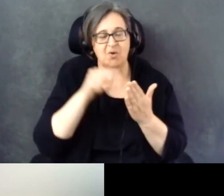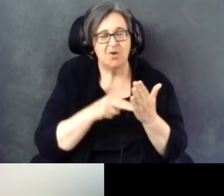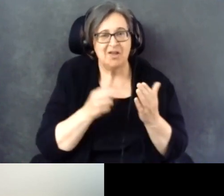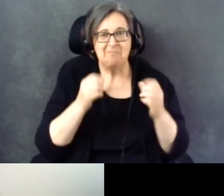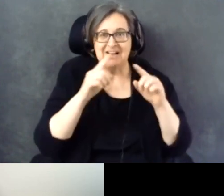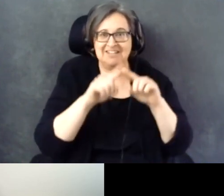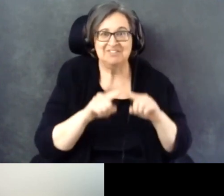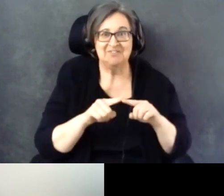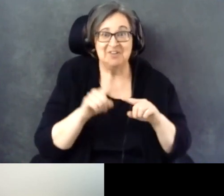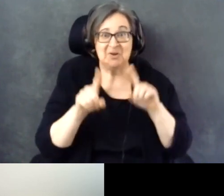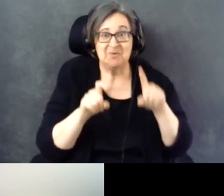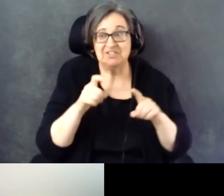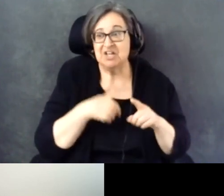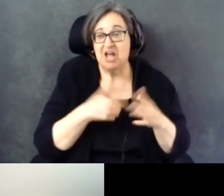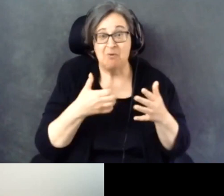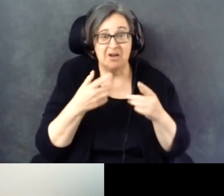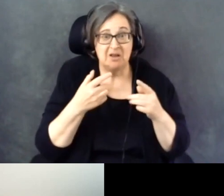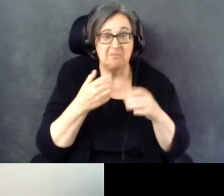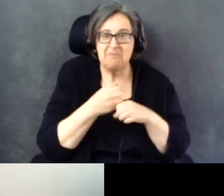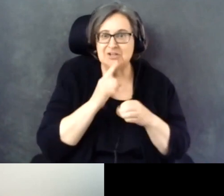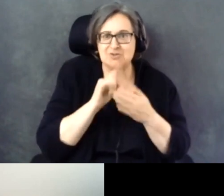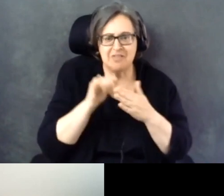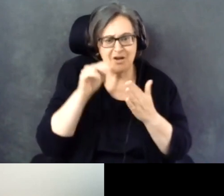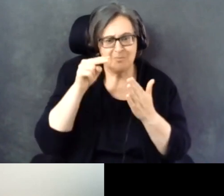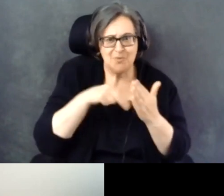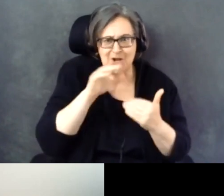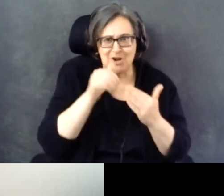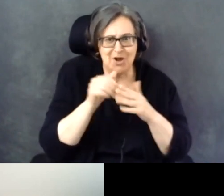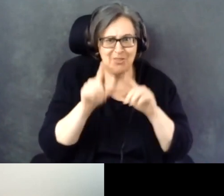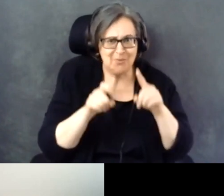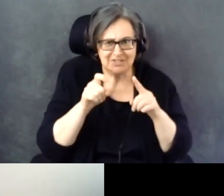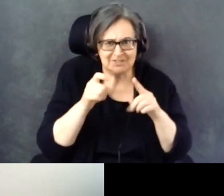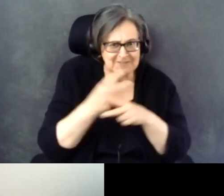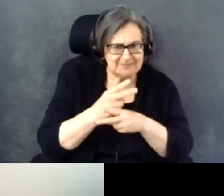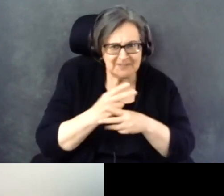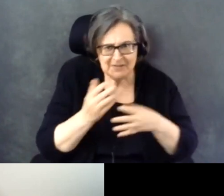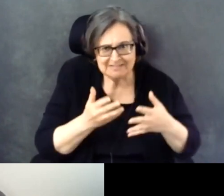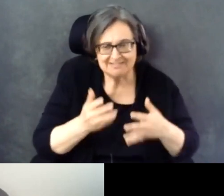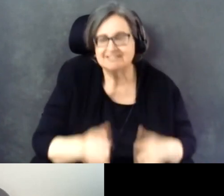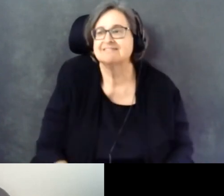Making sure I sort through all of them.